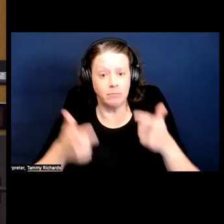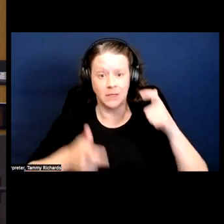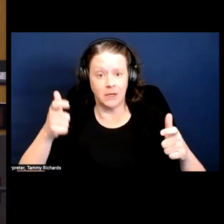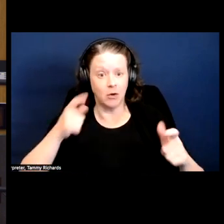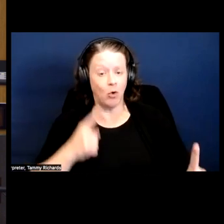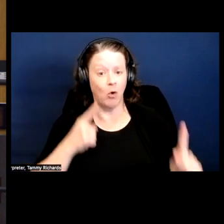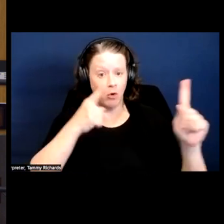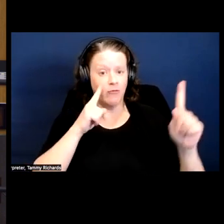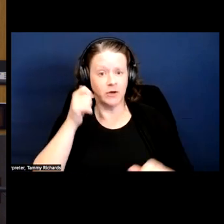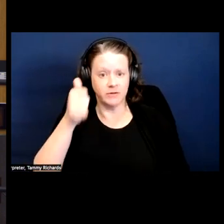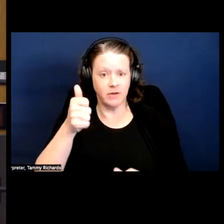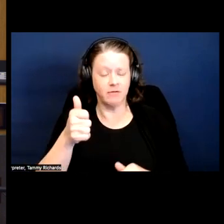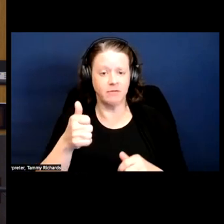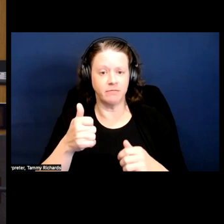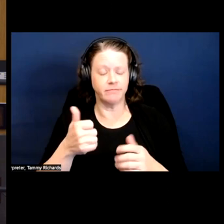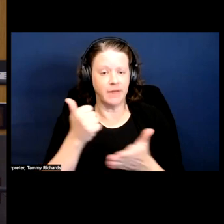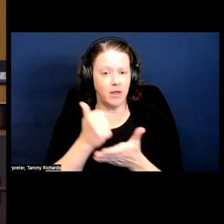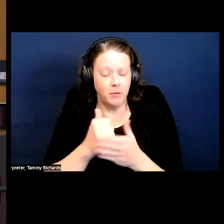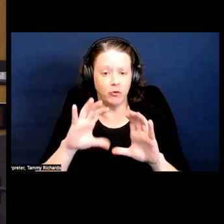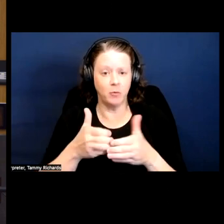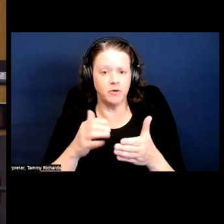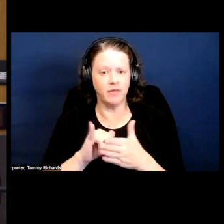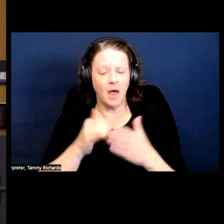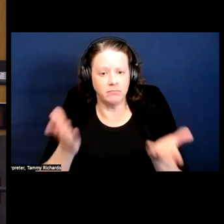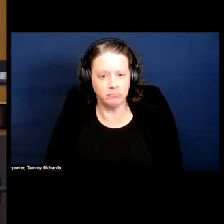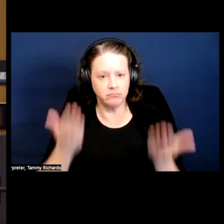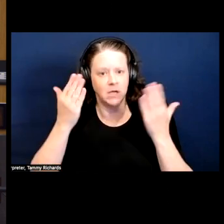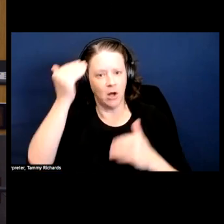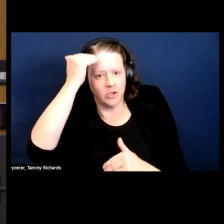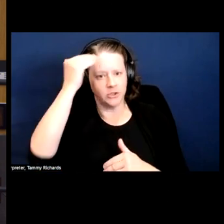So I really consider them also to be very consciousness-raising groups.